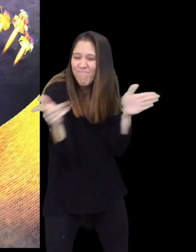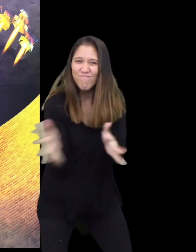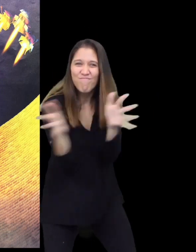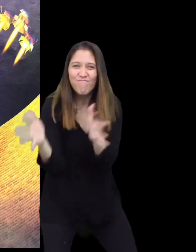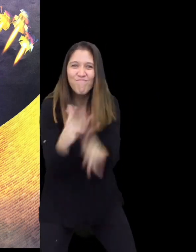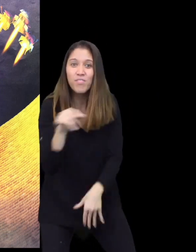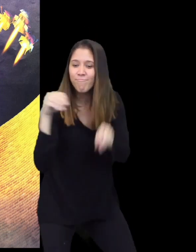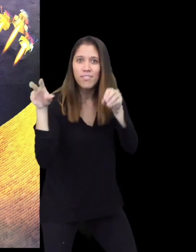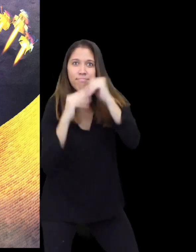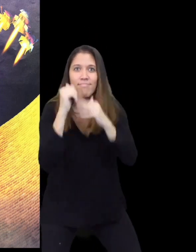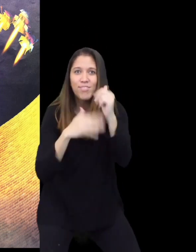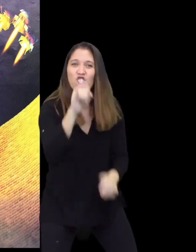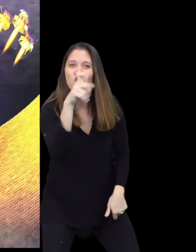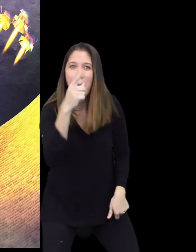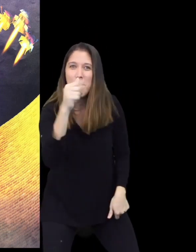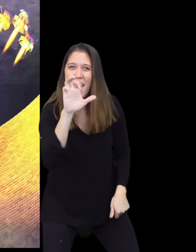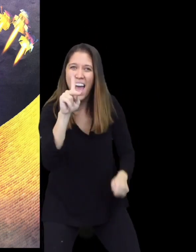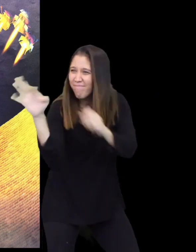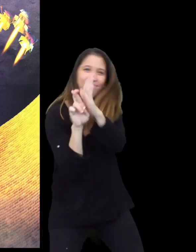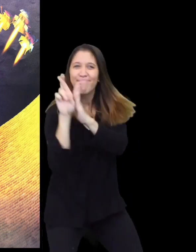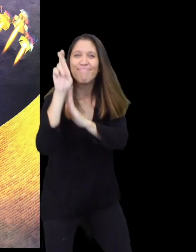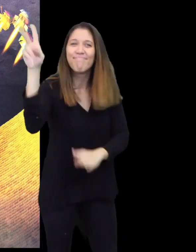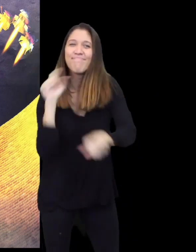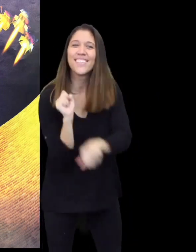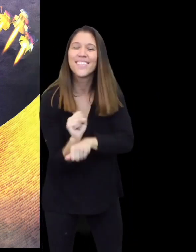She planned and used her jetpack to blast off into the sky.